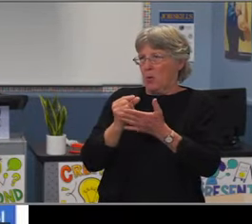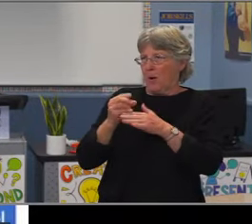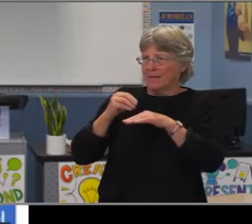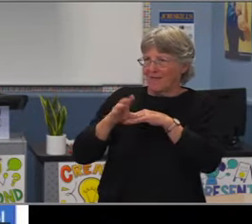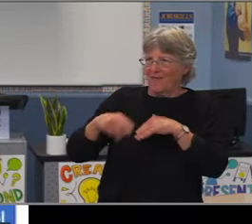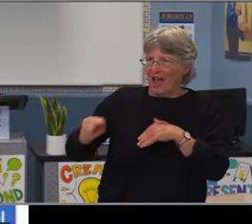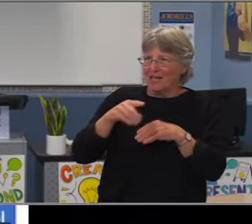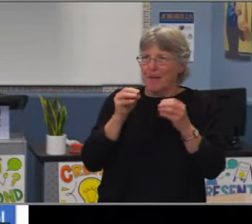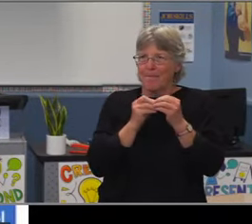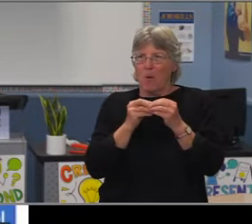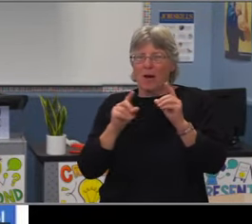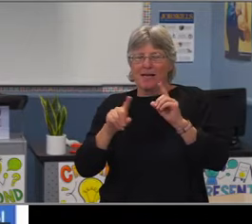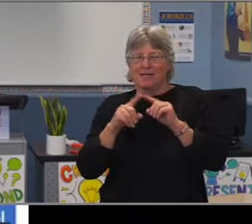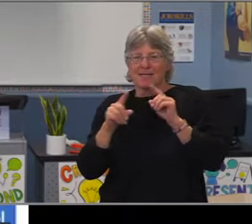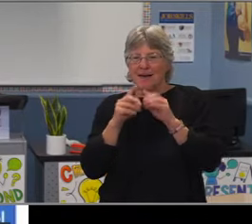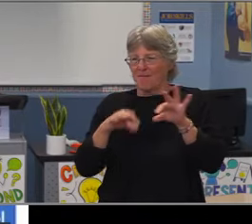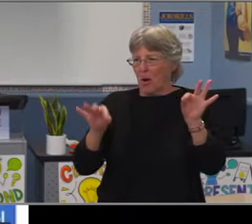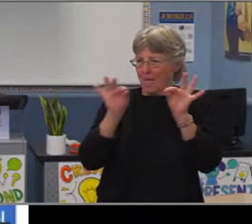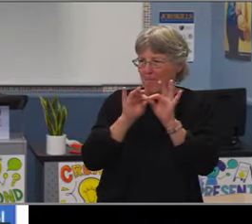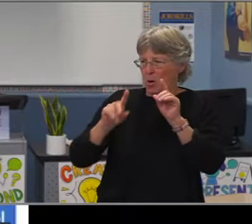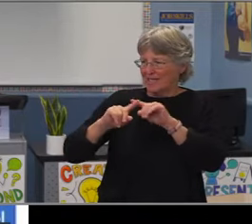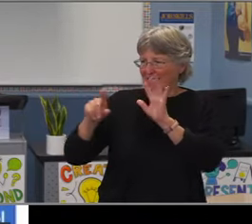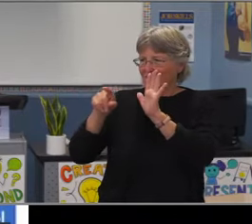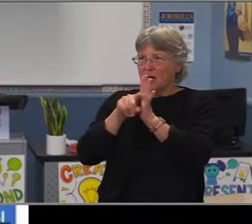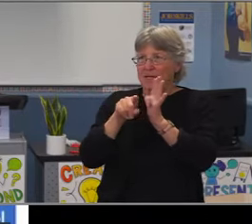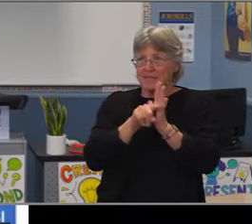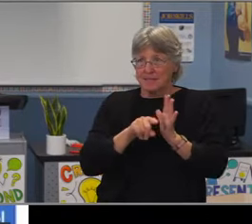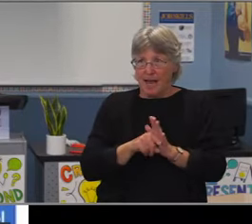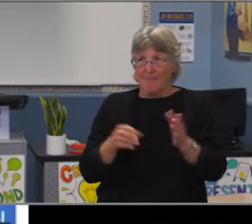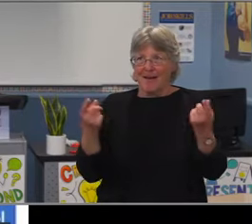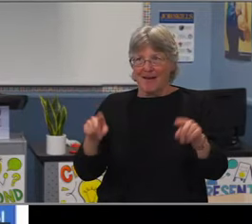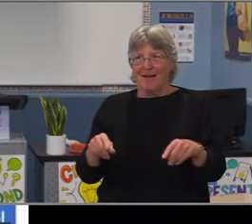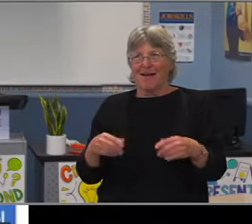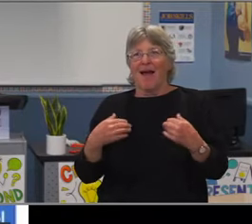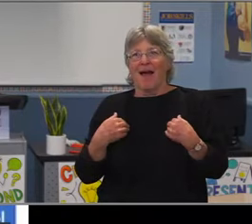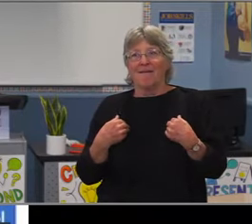I really appreciate everyone's candid perspectives. And in some ways we're talking about